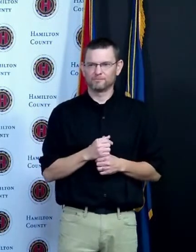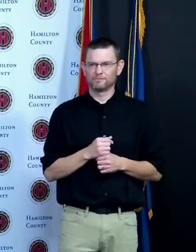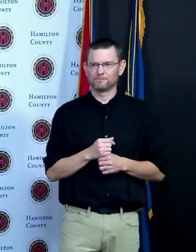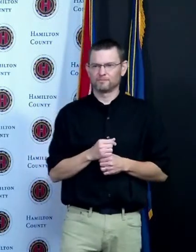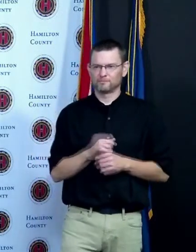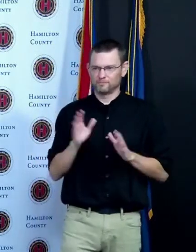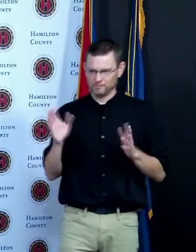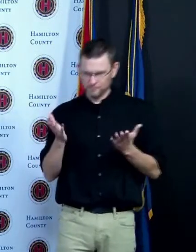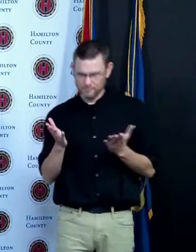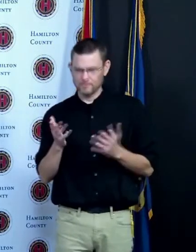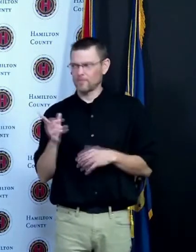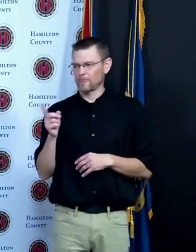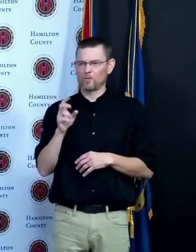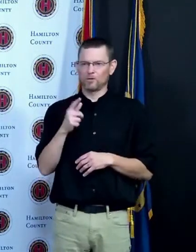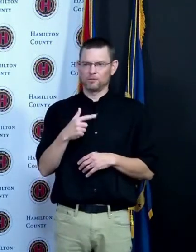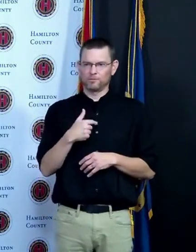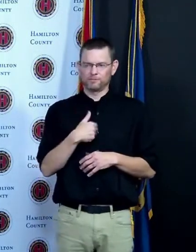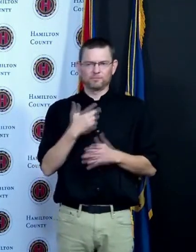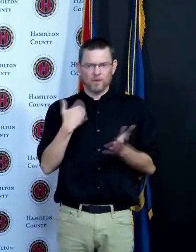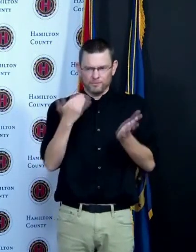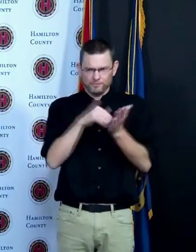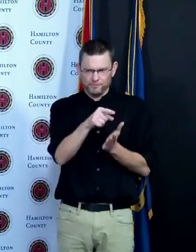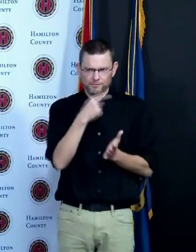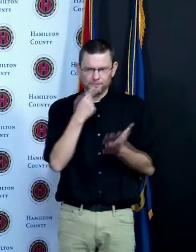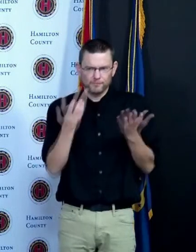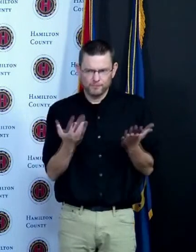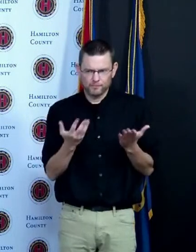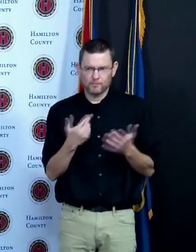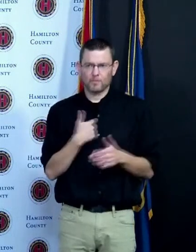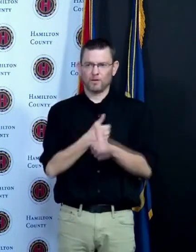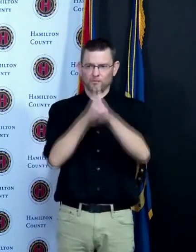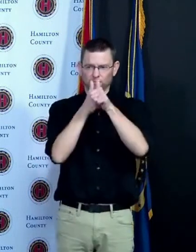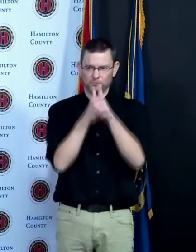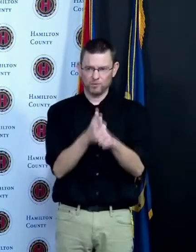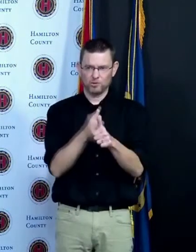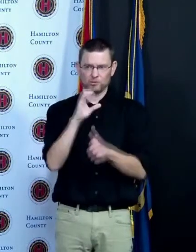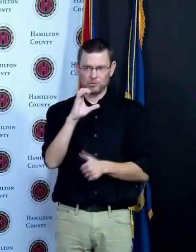our national leader with information in the study of Covid this is a brand new pandemic